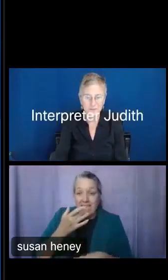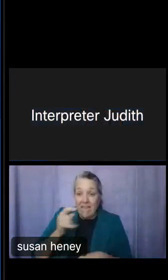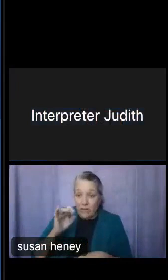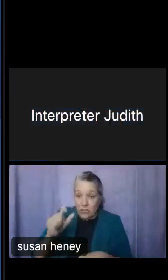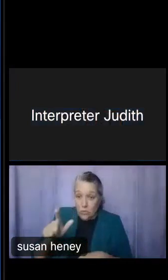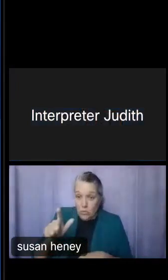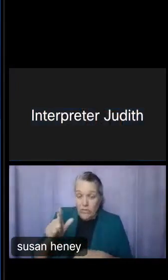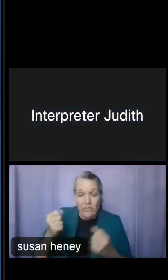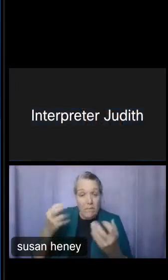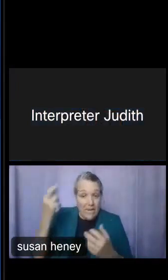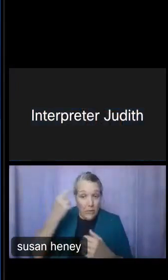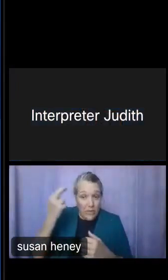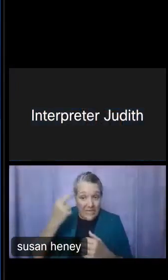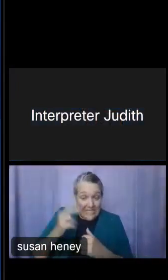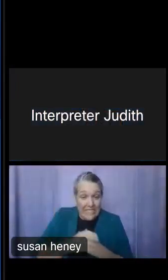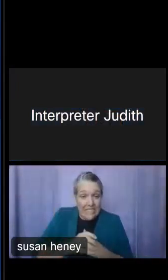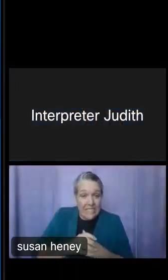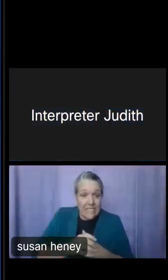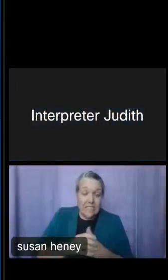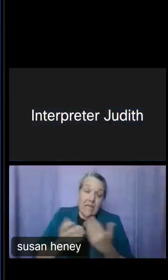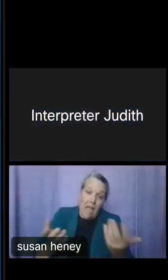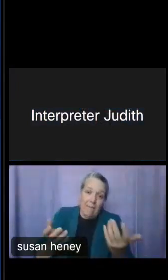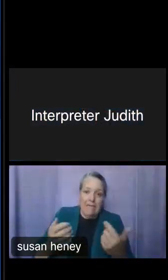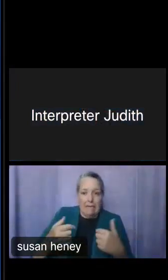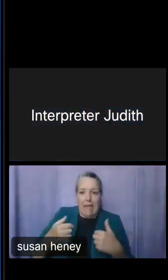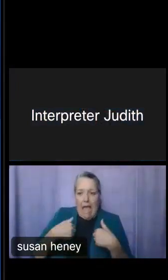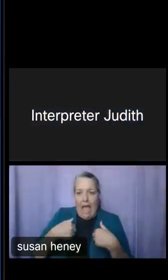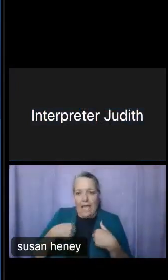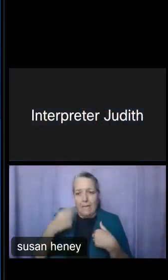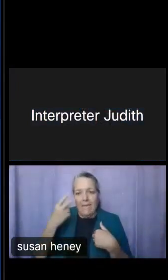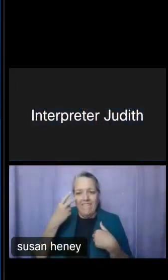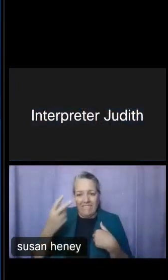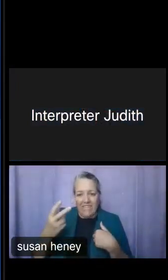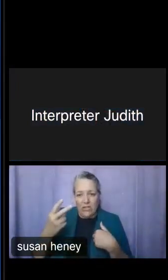one, simply because of accessibility. I am visually impaired and while everything that